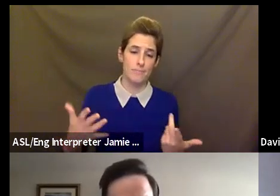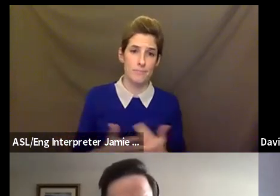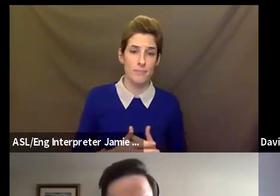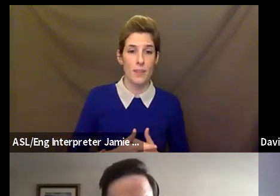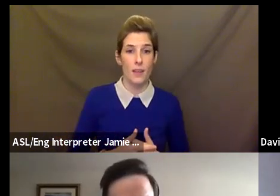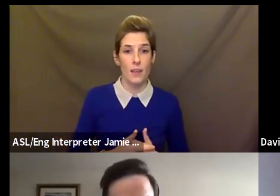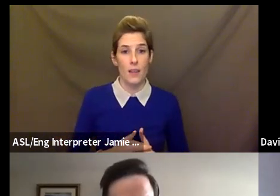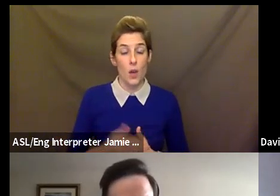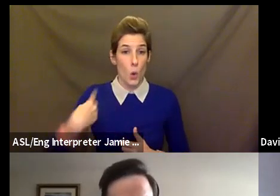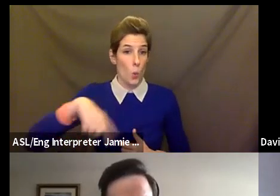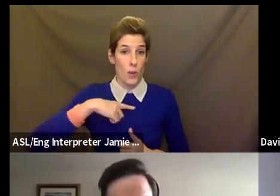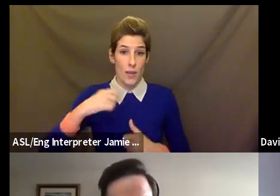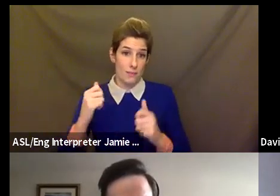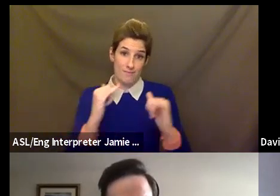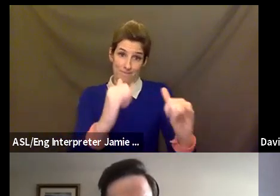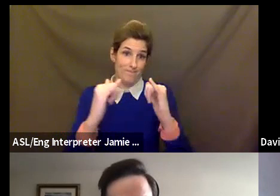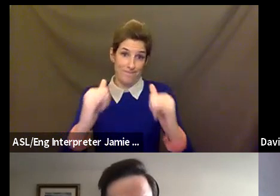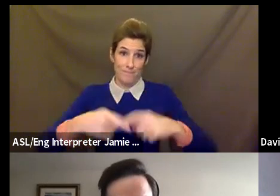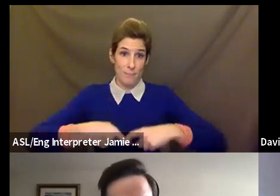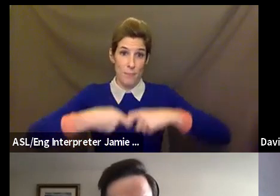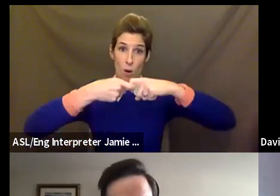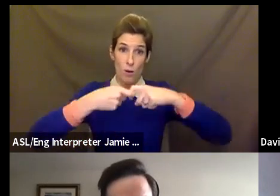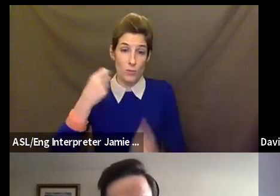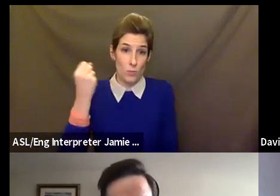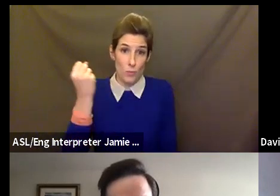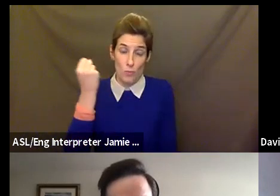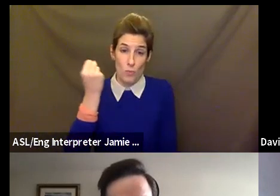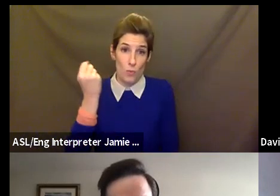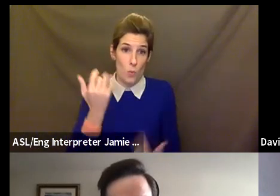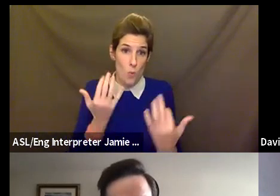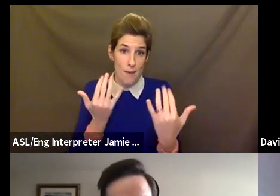like everybody else. Through our shutdown, the team has really